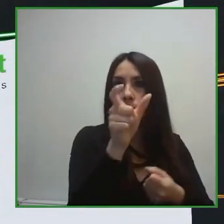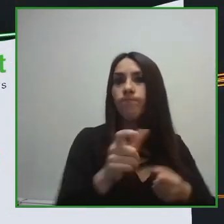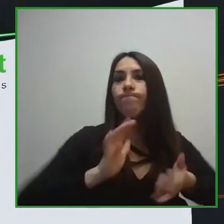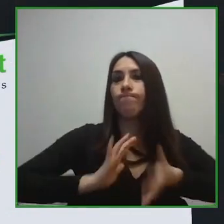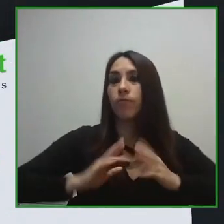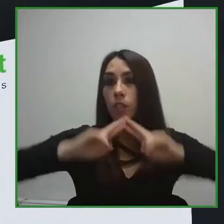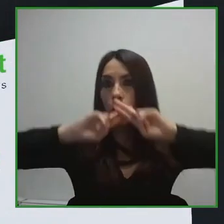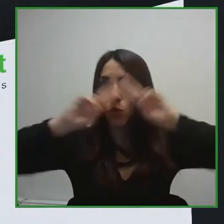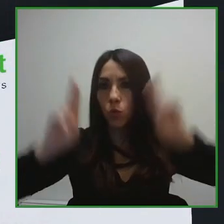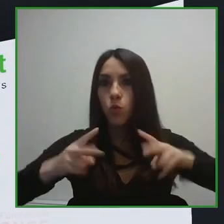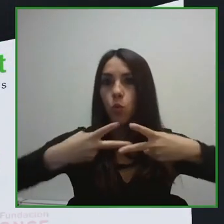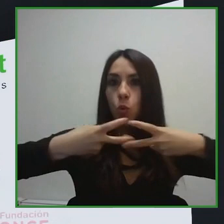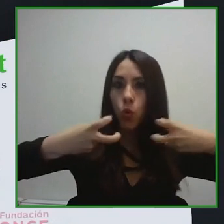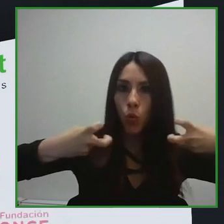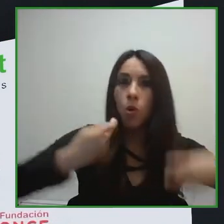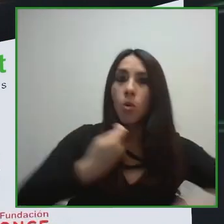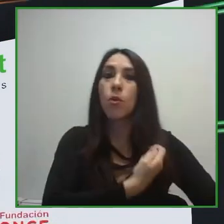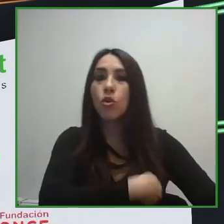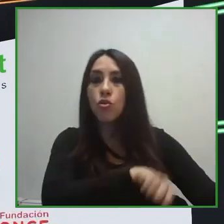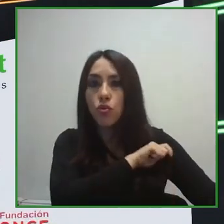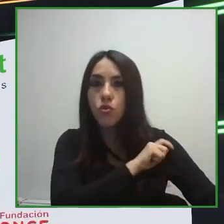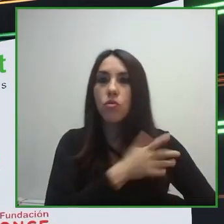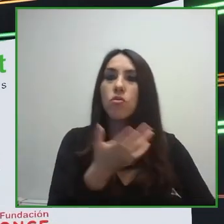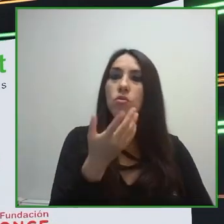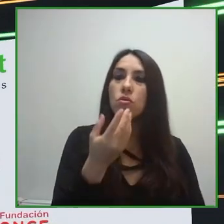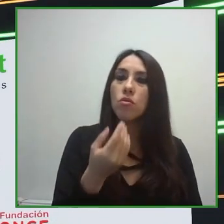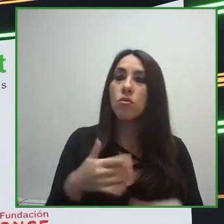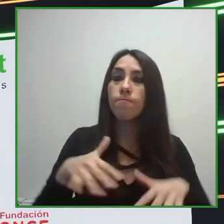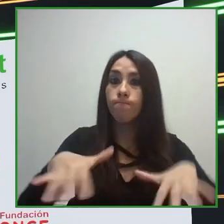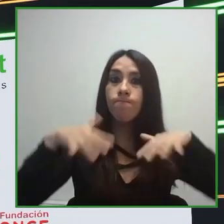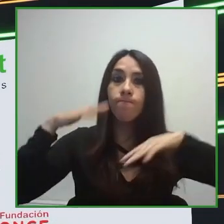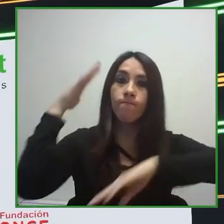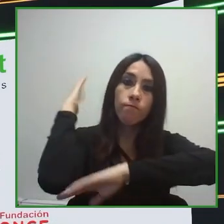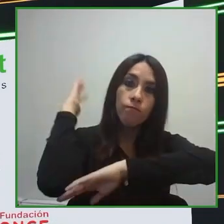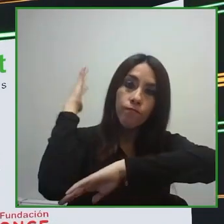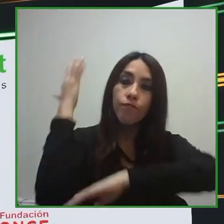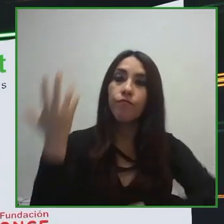We also transmit the conference in a continuous way in YouTube.